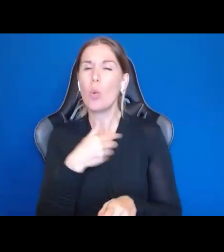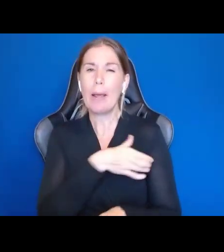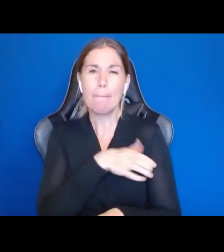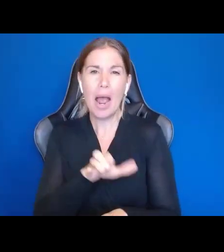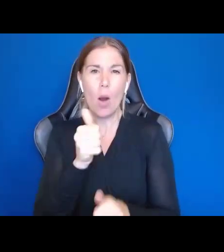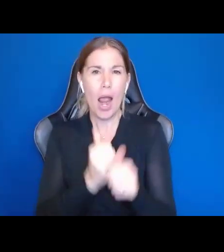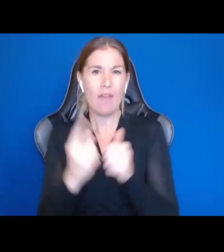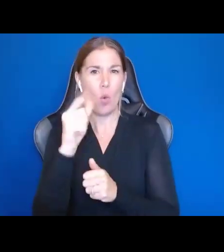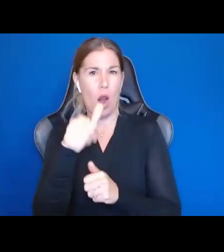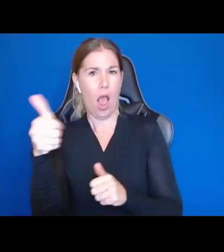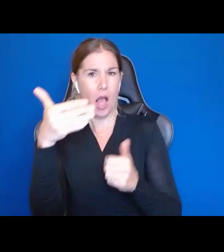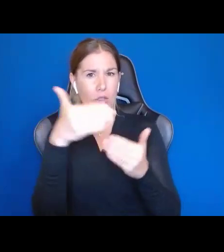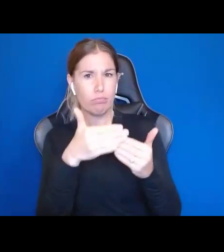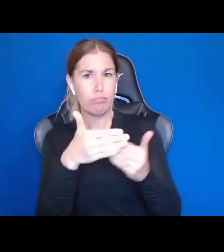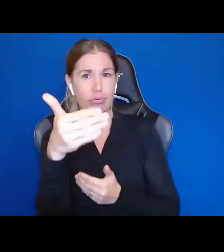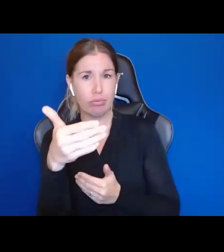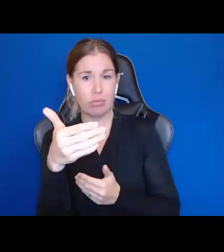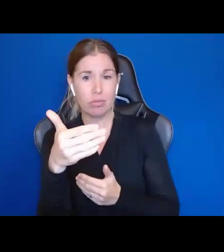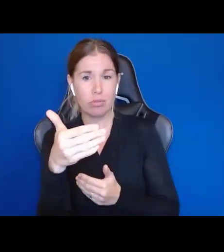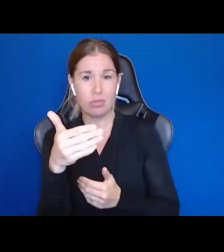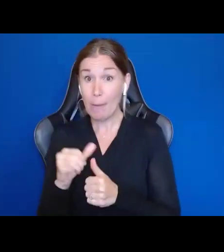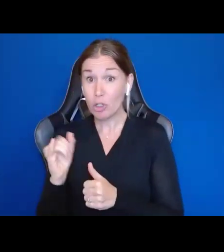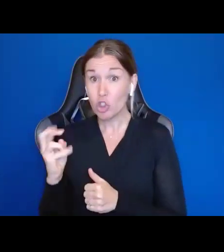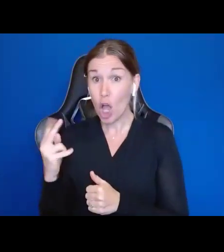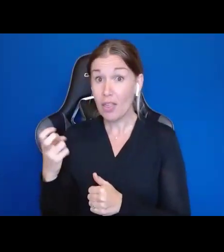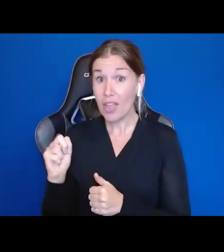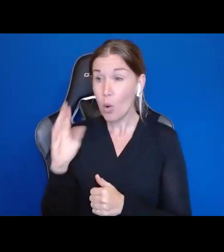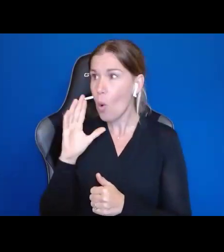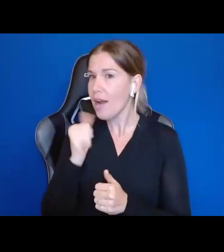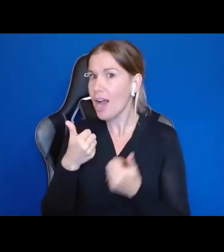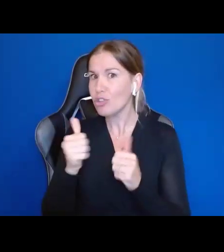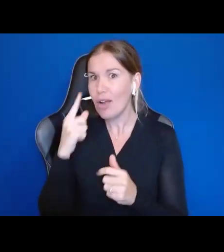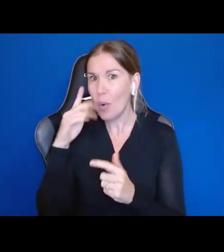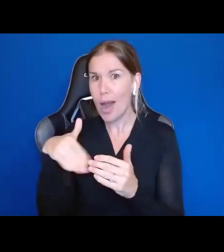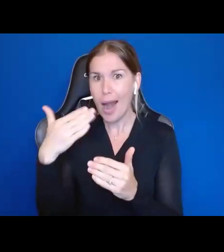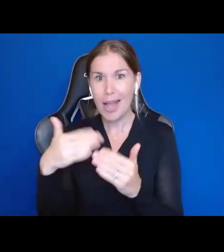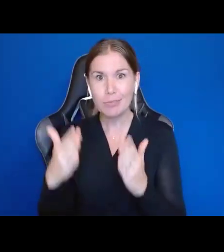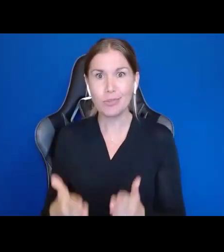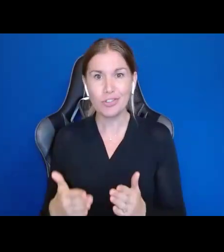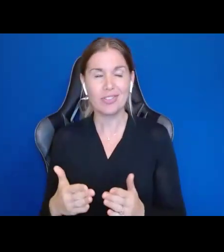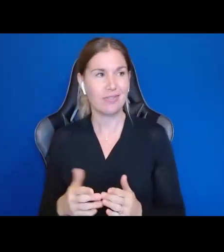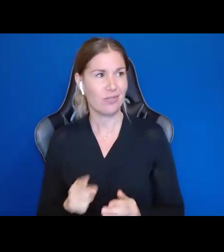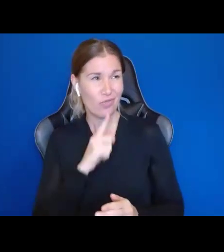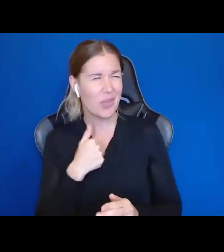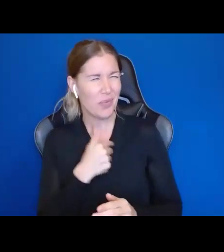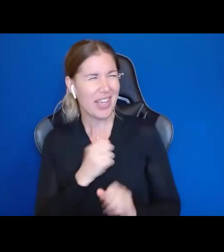Remember what we did for Jonathan, why don't we try that for Andrea? We can do something great for someone.